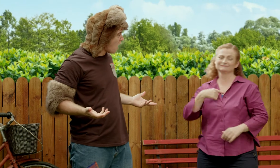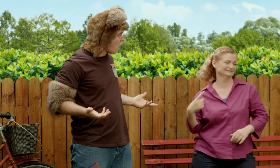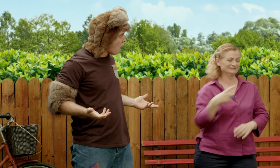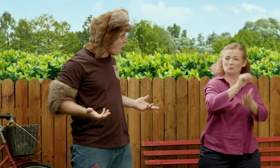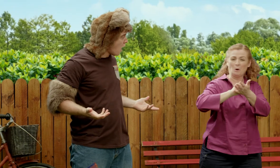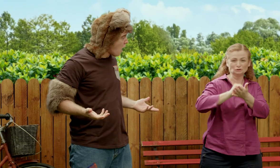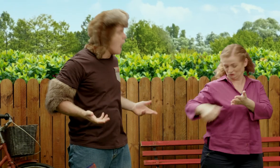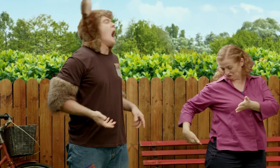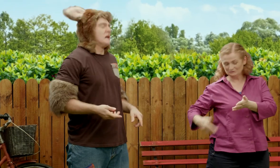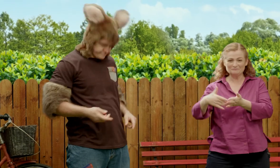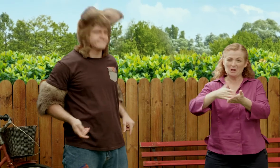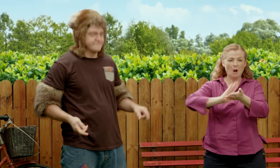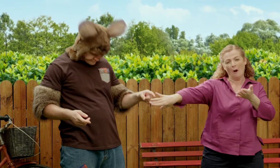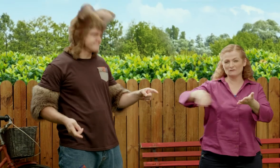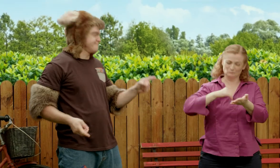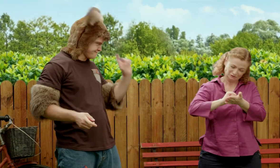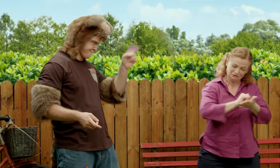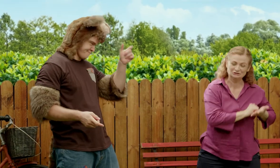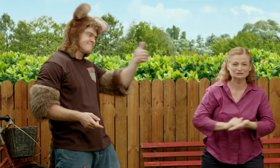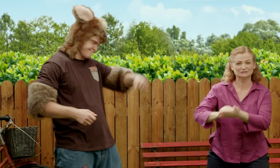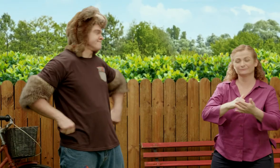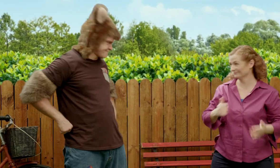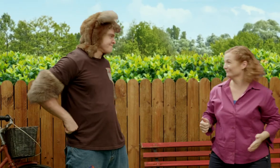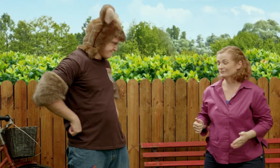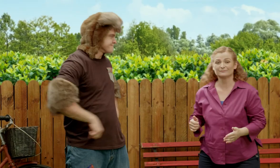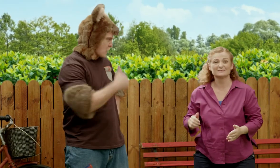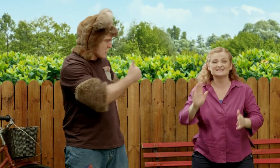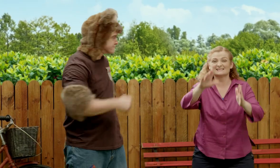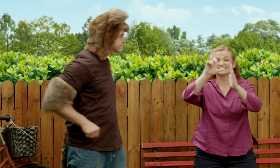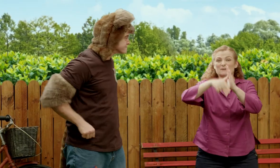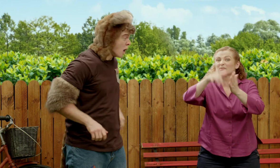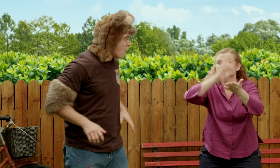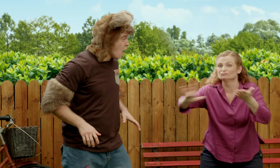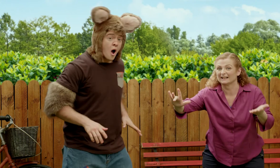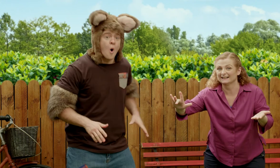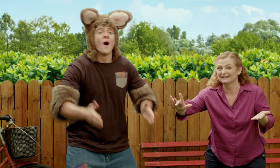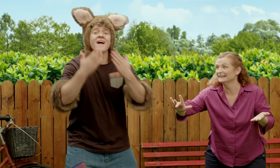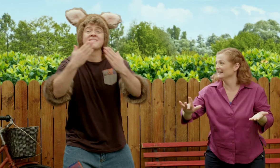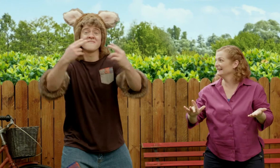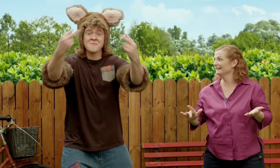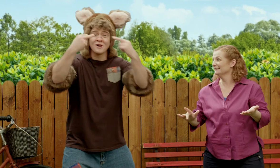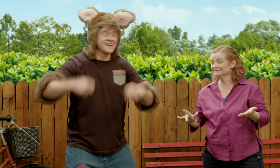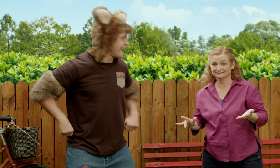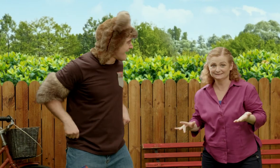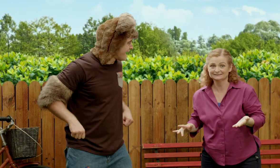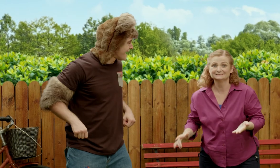I need to go inside and wash my pants and get this paint off. Well, our time is up. Thanks for watching!